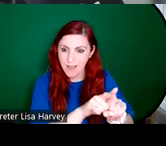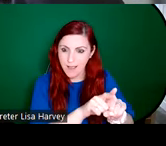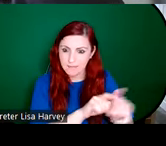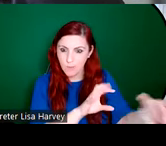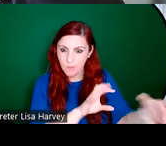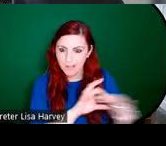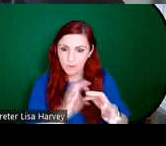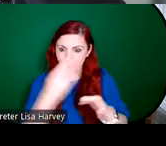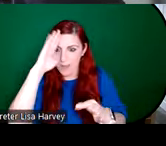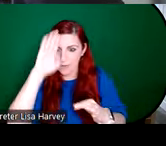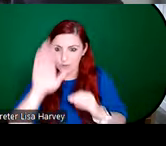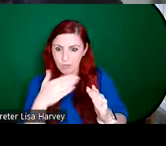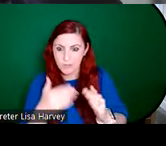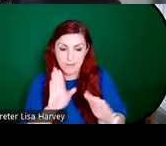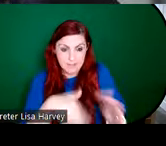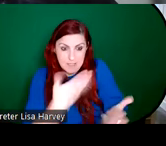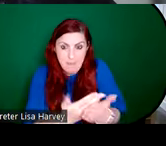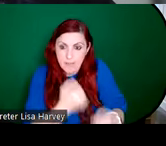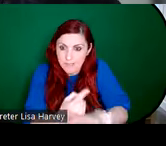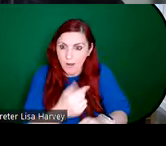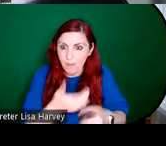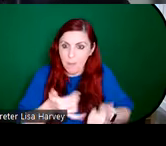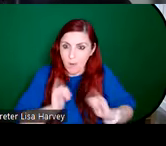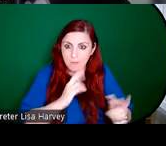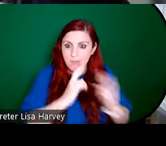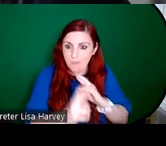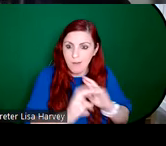they were able to respond to that demand. So you do sometimes see this kind of